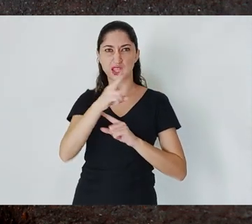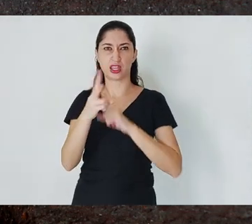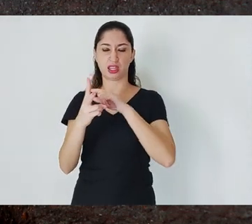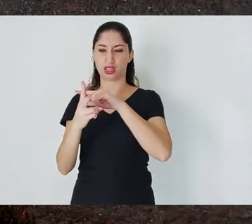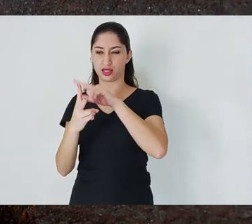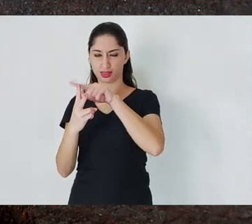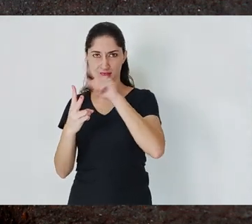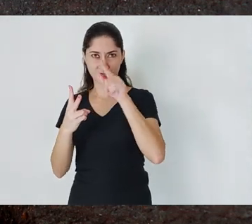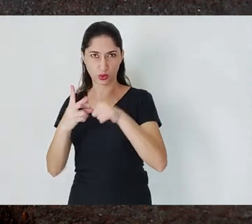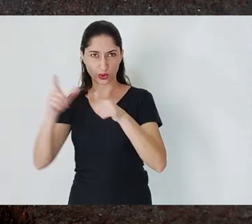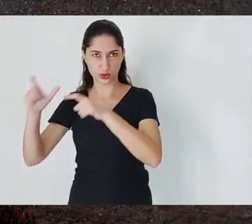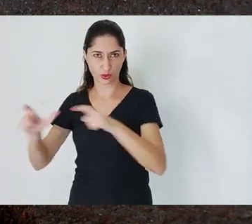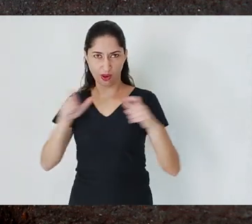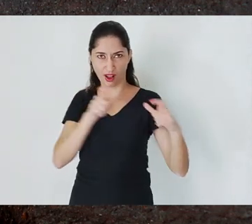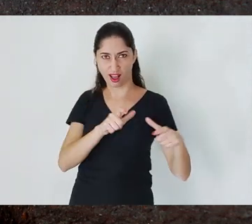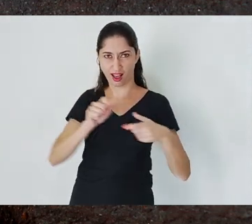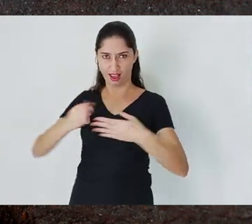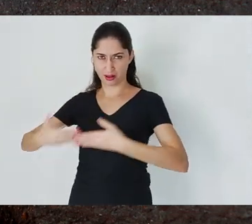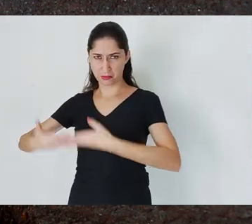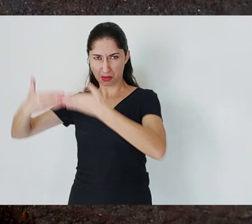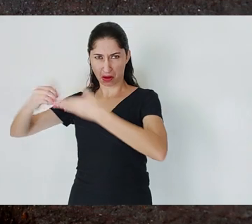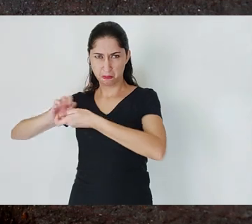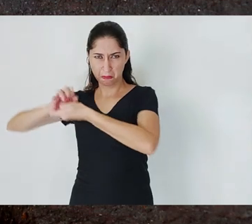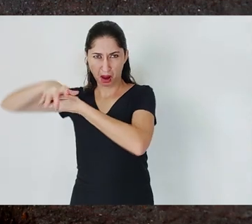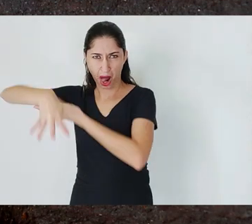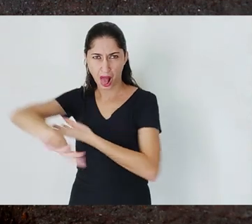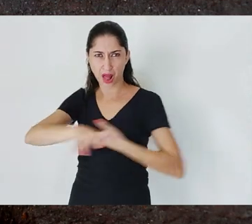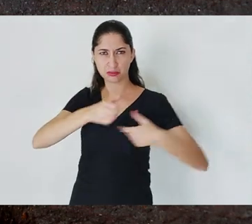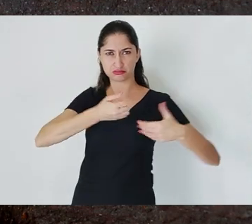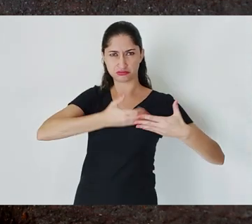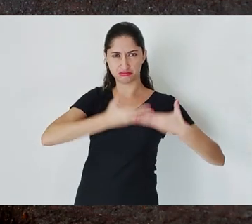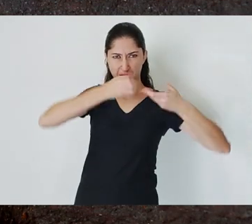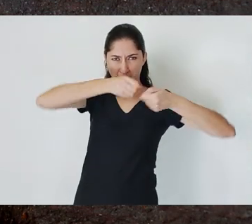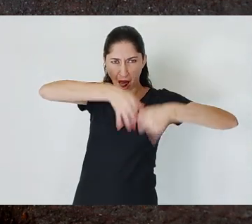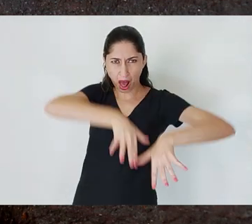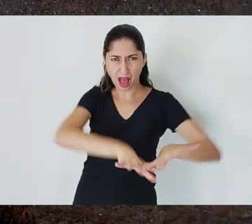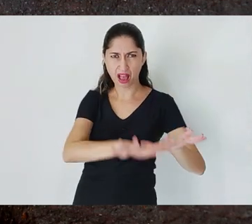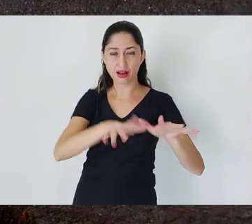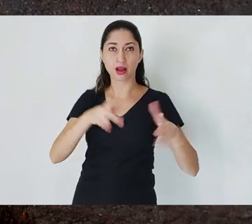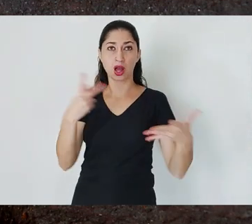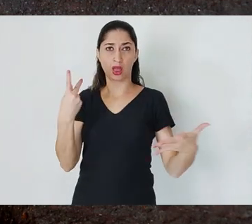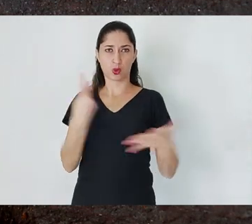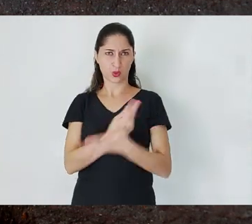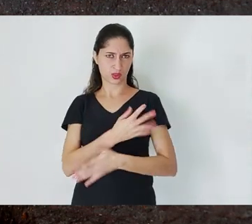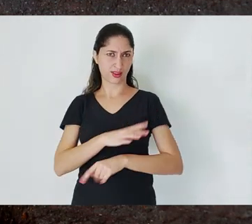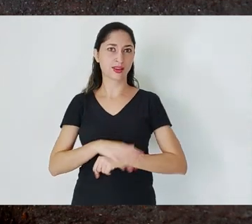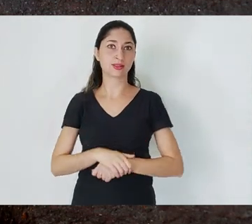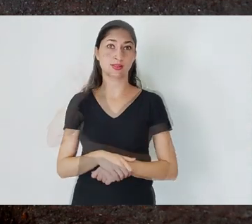nor Córrego do Feijão Dam in Brumadinho. In fact, Minas Gerais has a history, in the last 15 years, of seven dam failures.